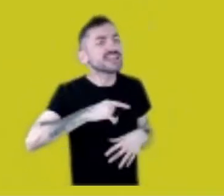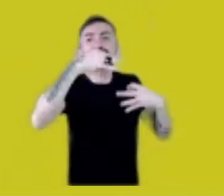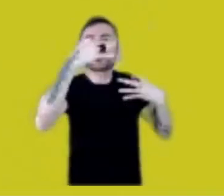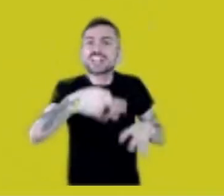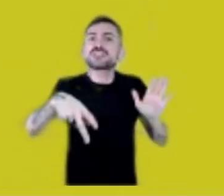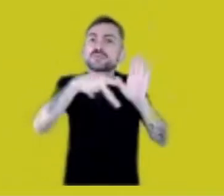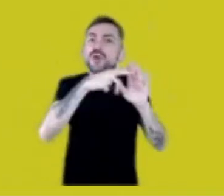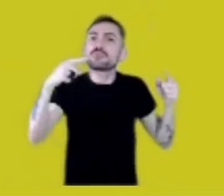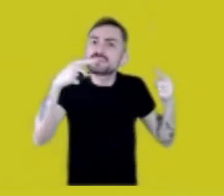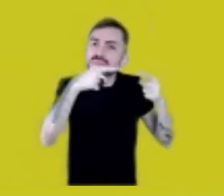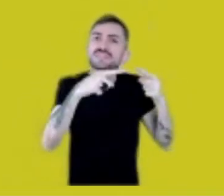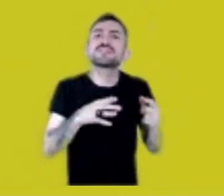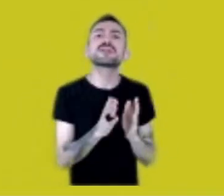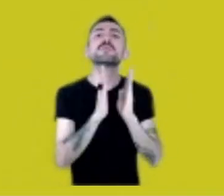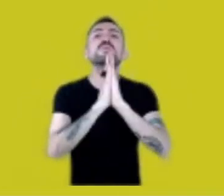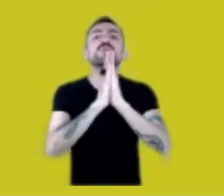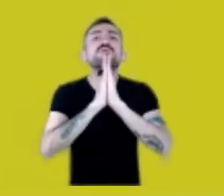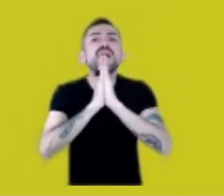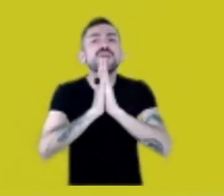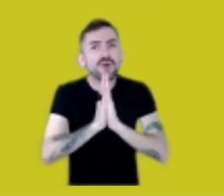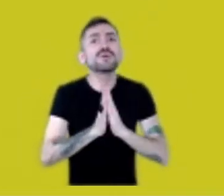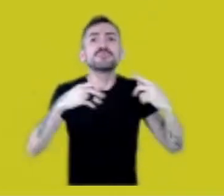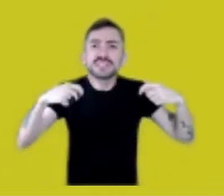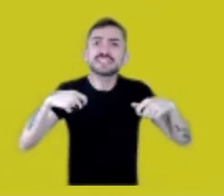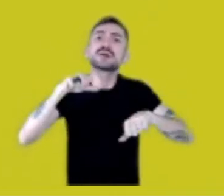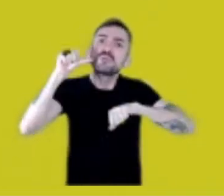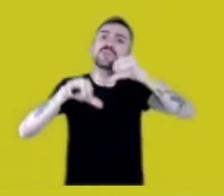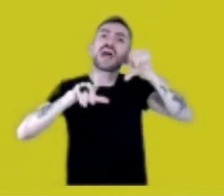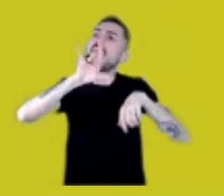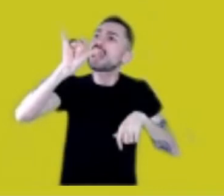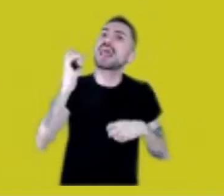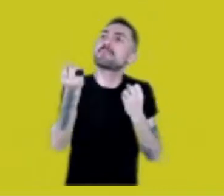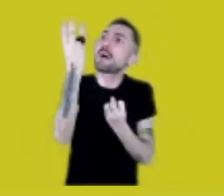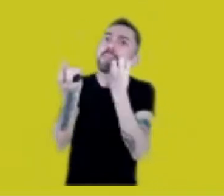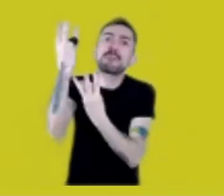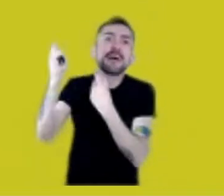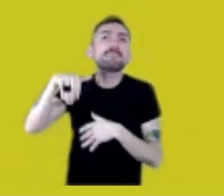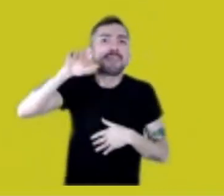Please, let’s change that! Let’s show up and affirm ourselves.